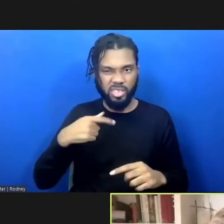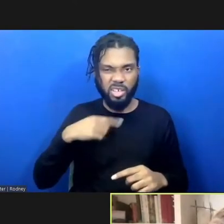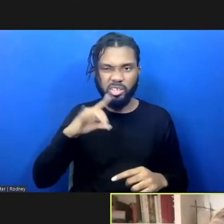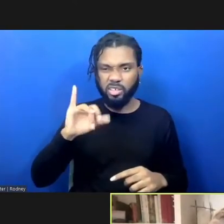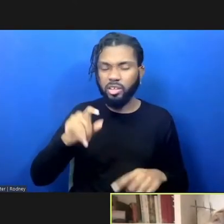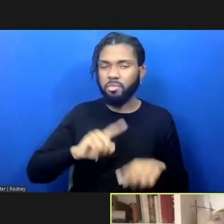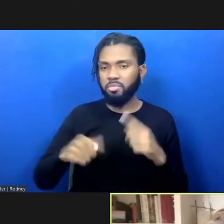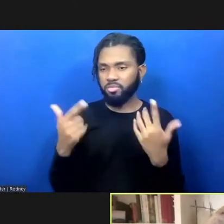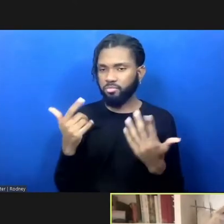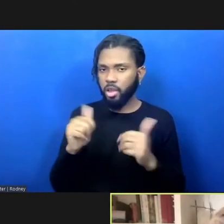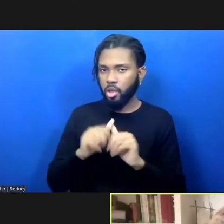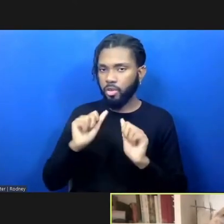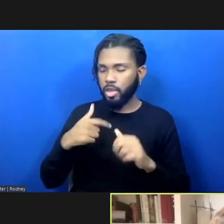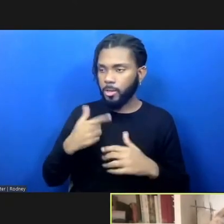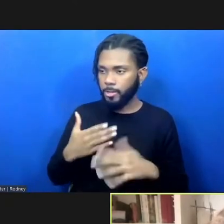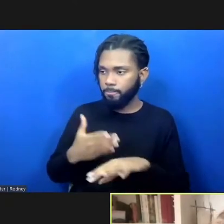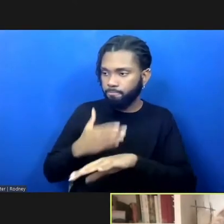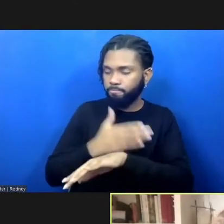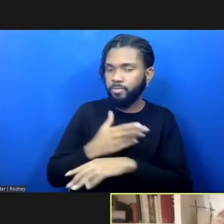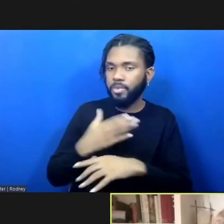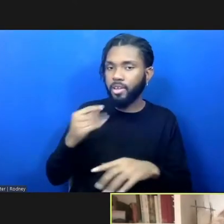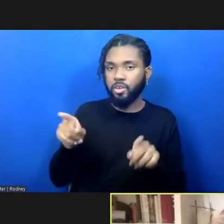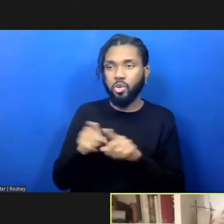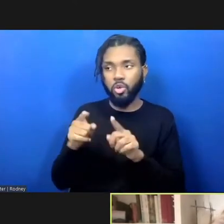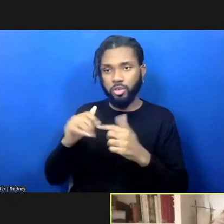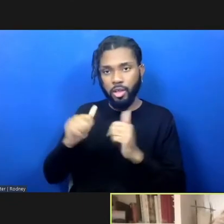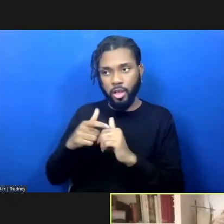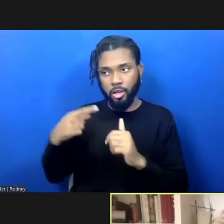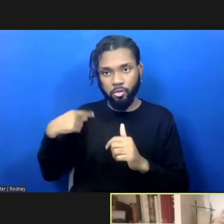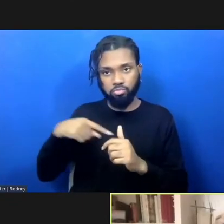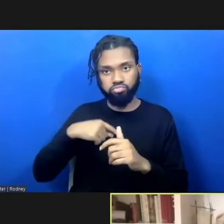And to have that be collectively acknowledged and held by the people who